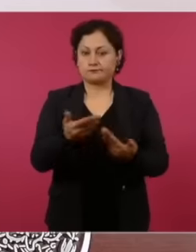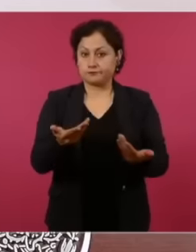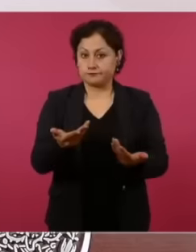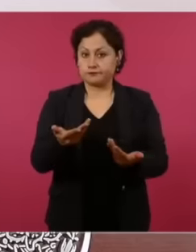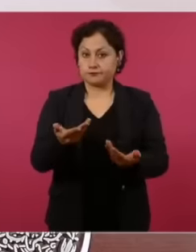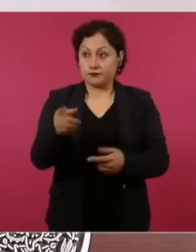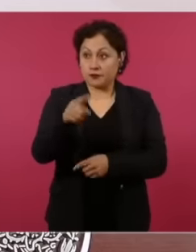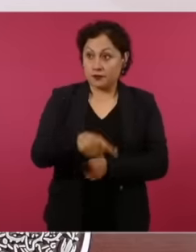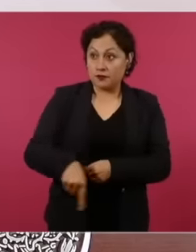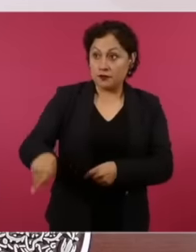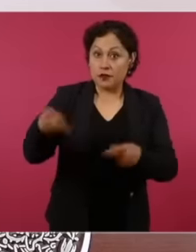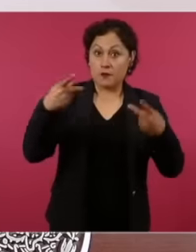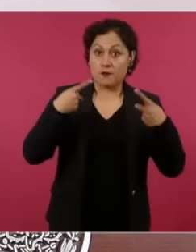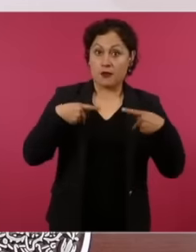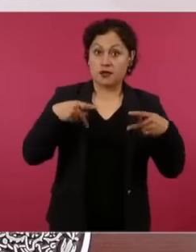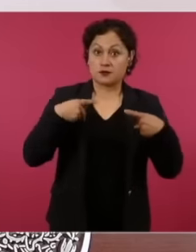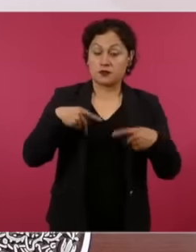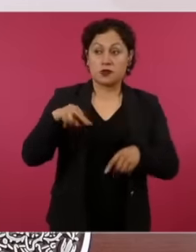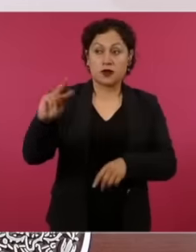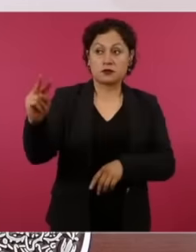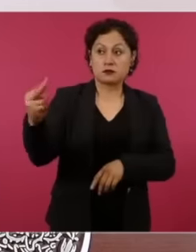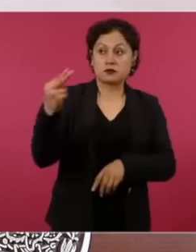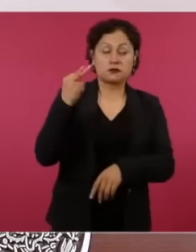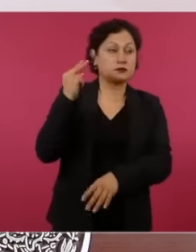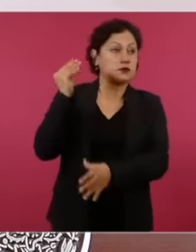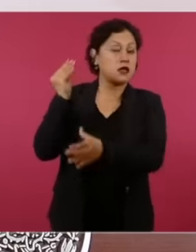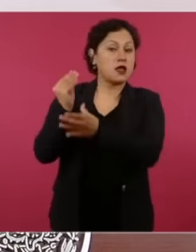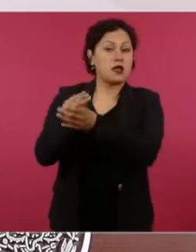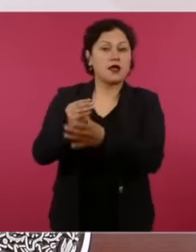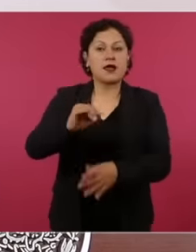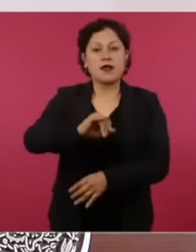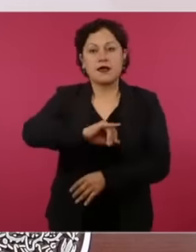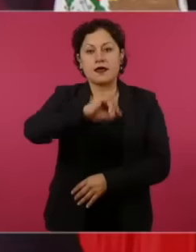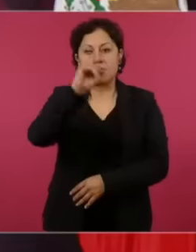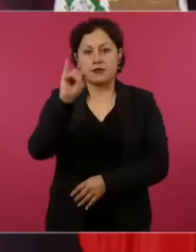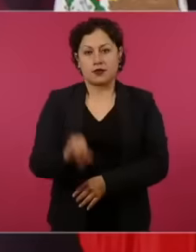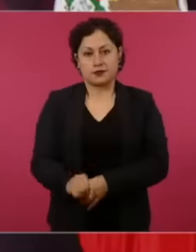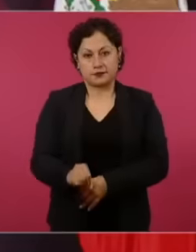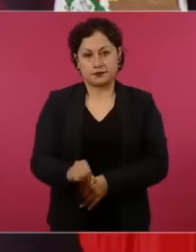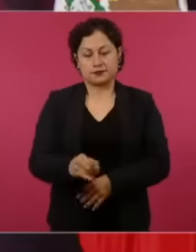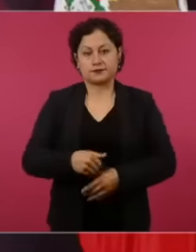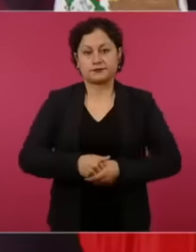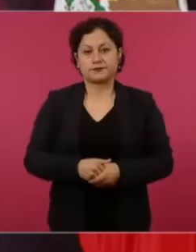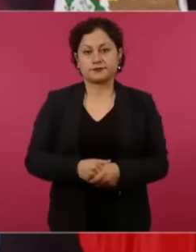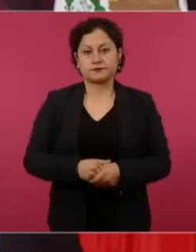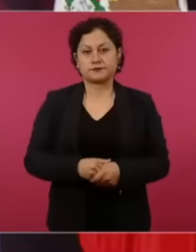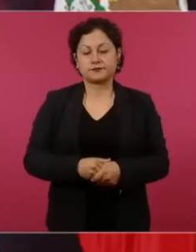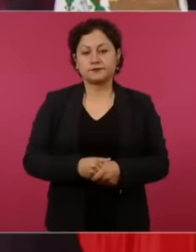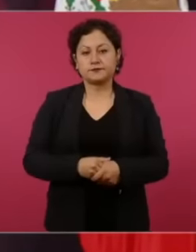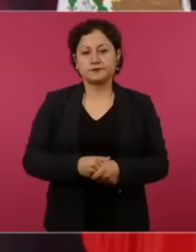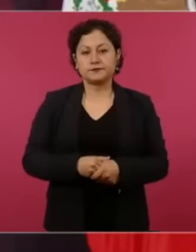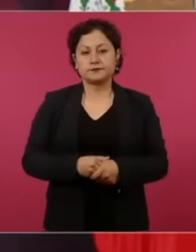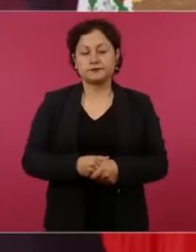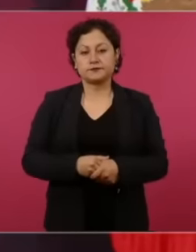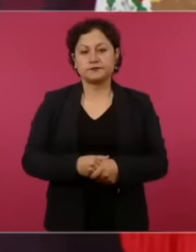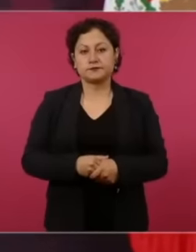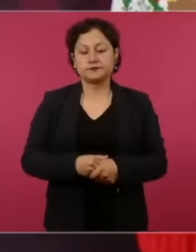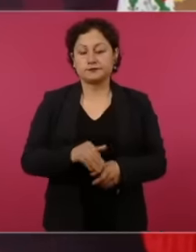people. Politics is love for the